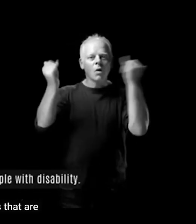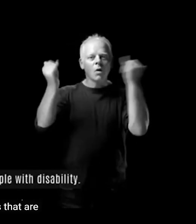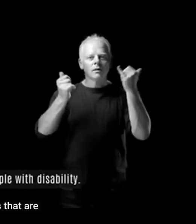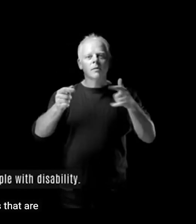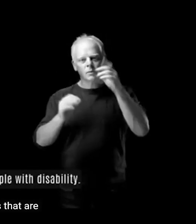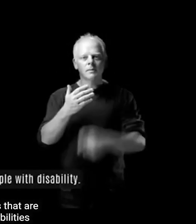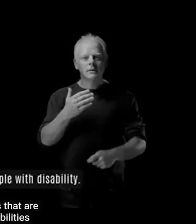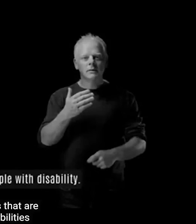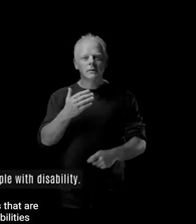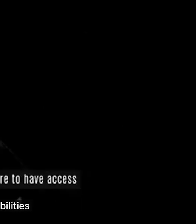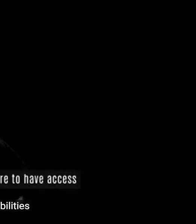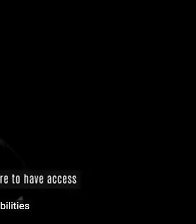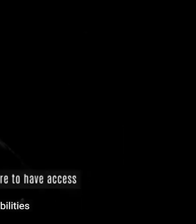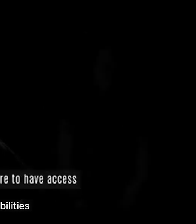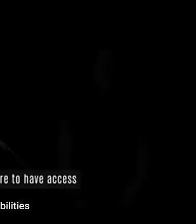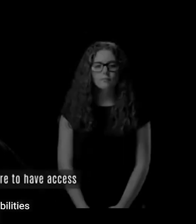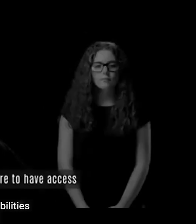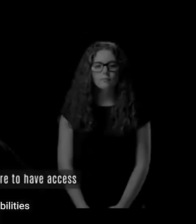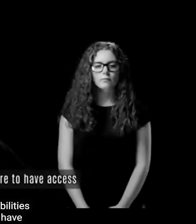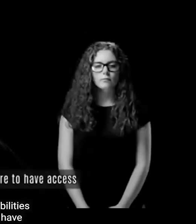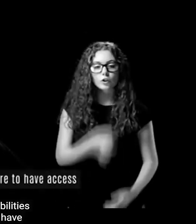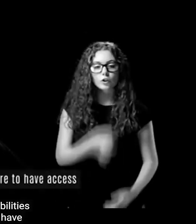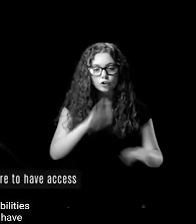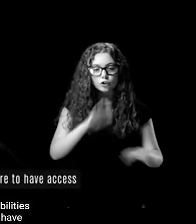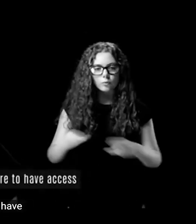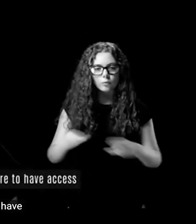Children with disability oughta have